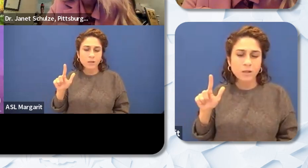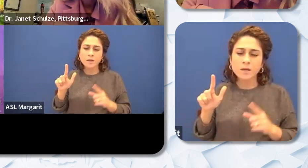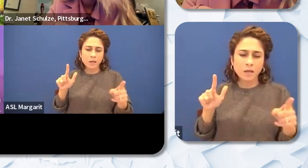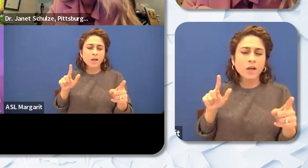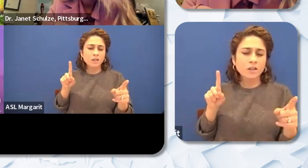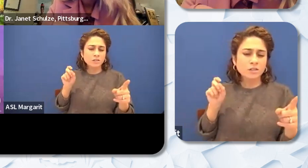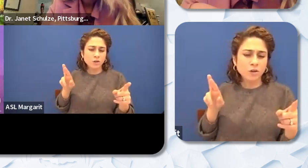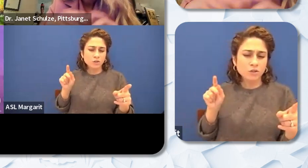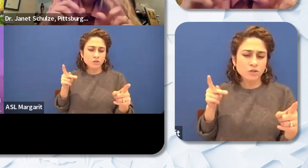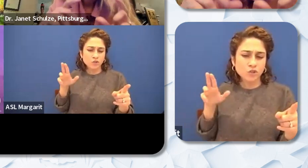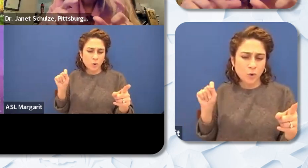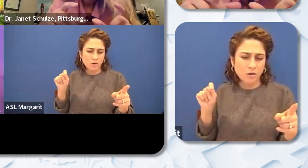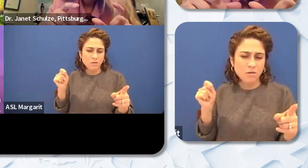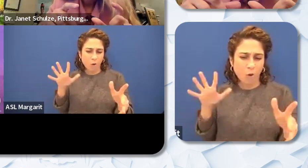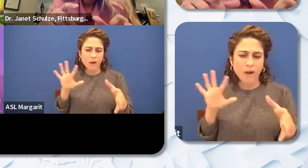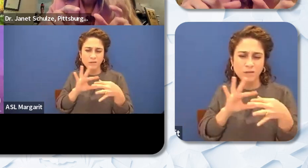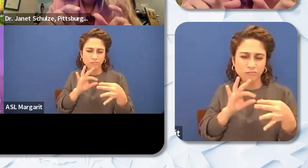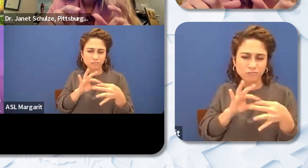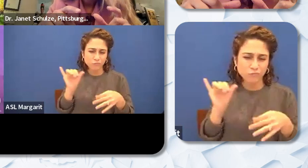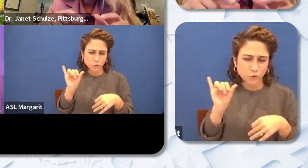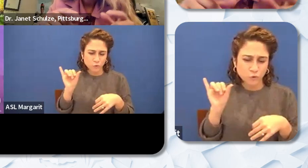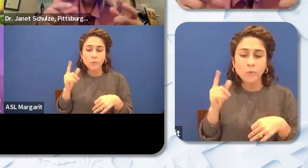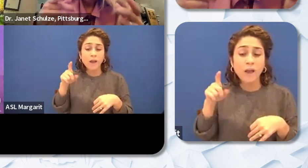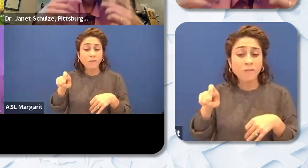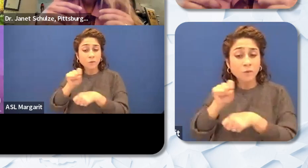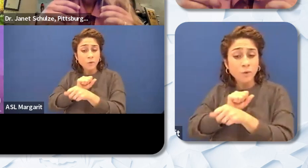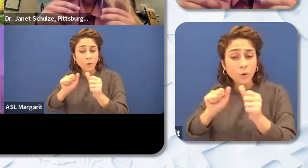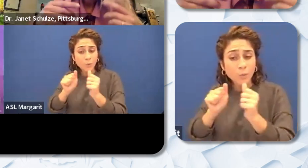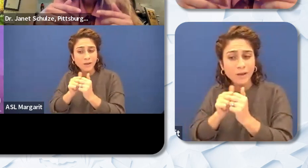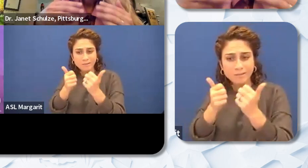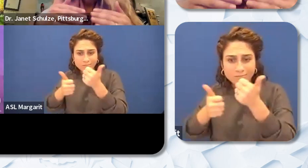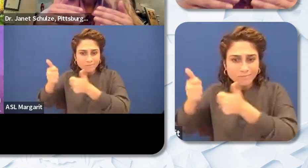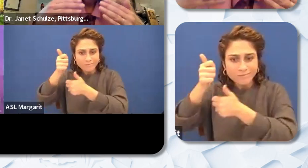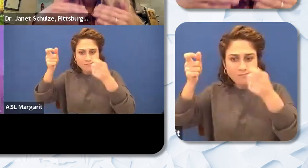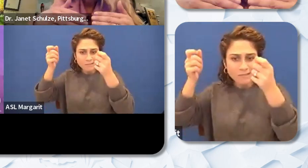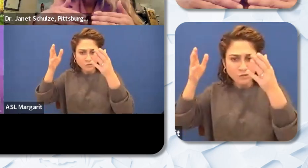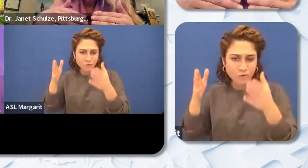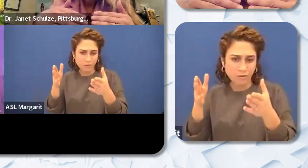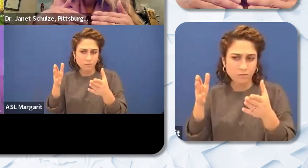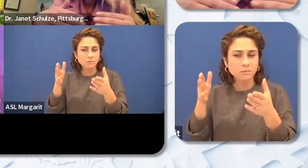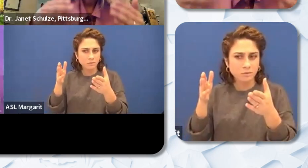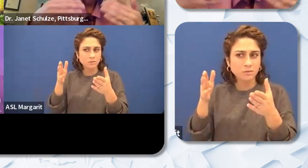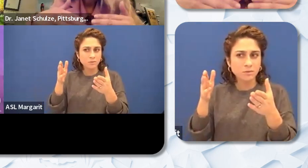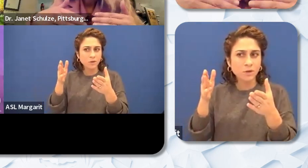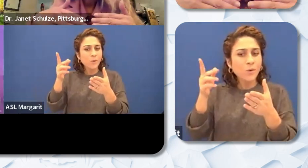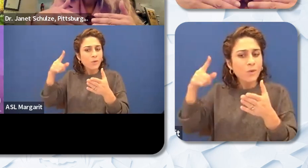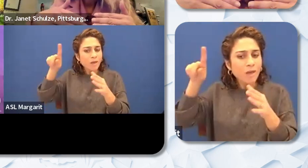as well too is working with our administrators so that they are creating an environment that